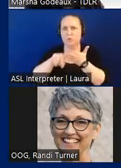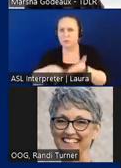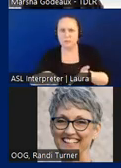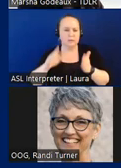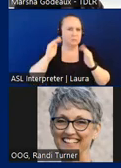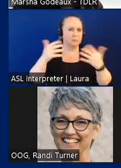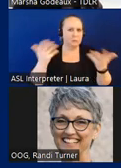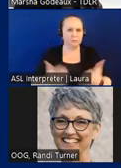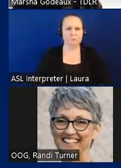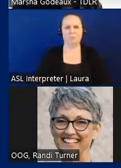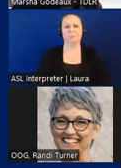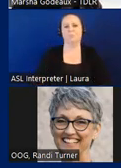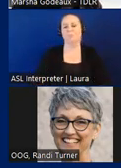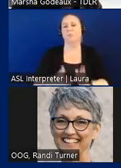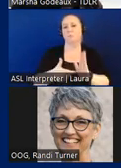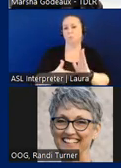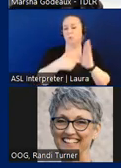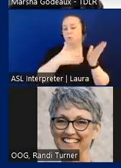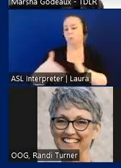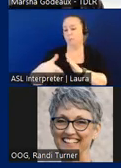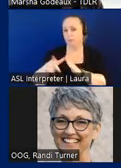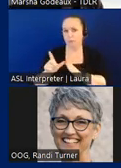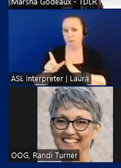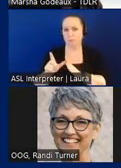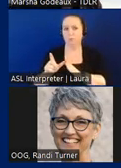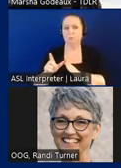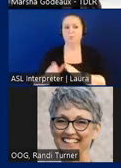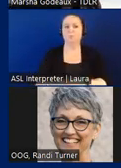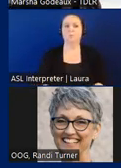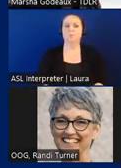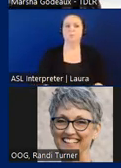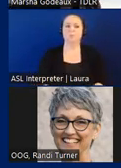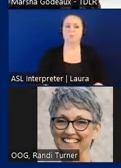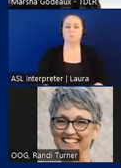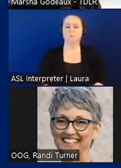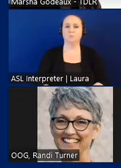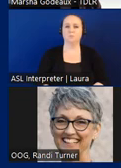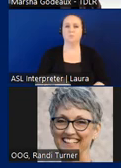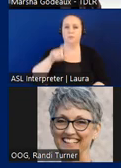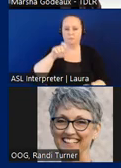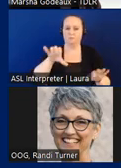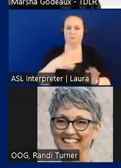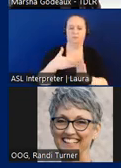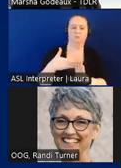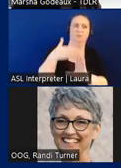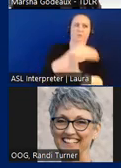The requirement of a plan review is that it to be completed prior to inspection however it's more